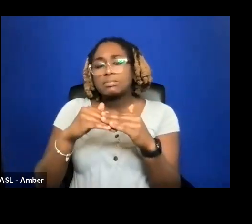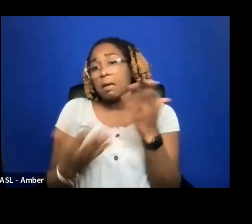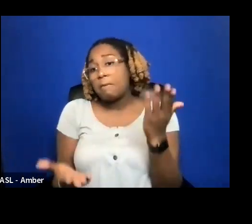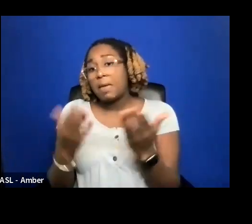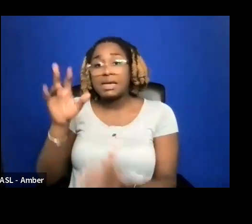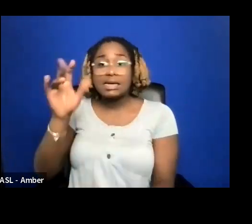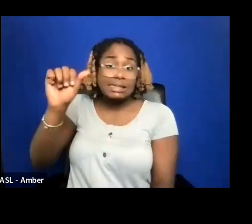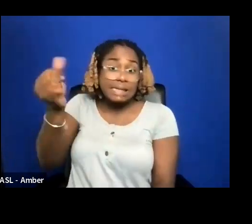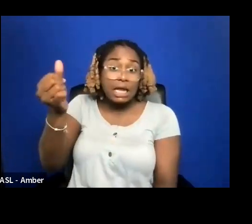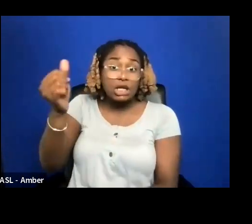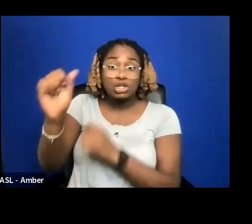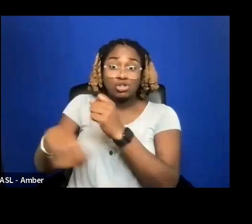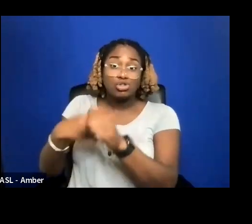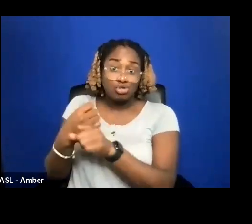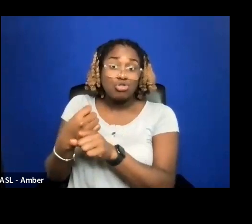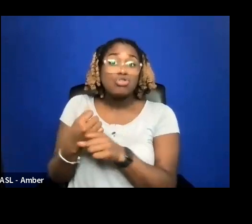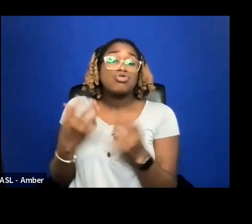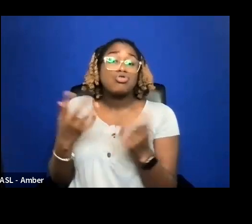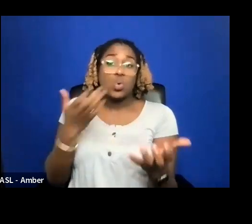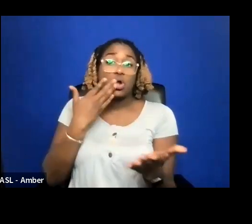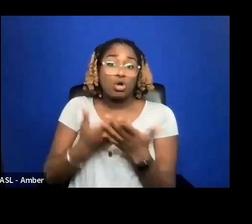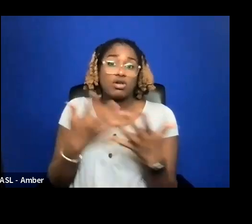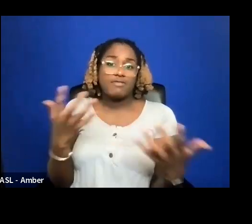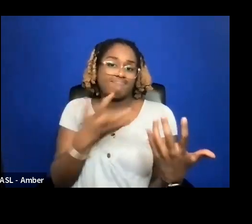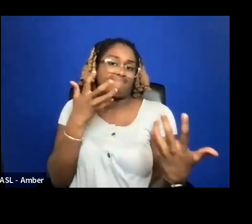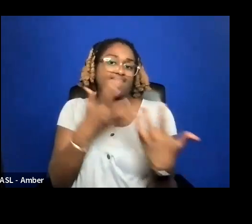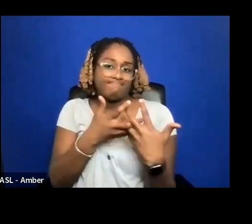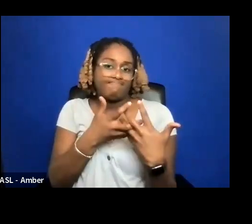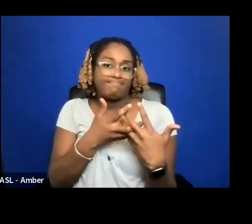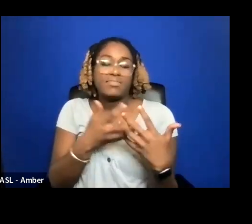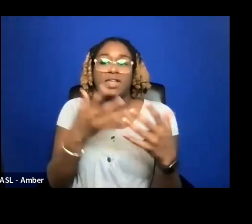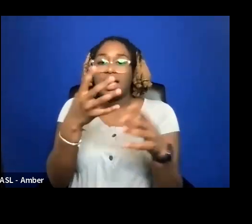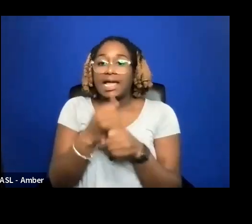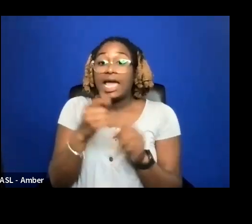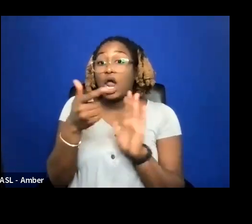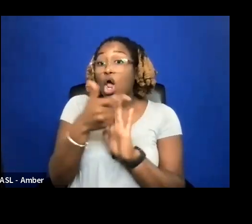FIT. GET A LAWYER TO LOOK AT ANY CONTRACT BEFORE YOU SIGN.